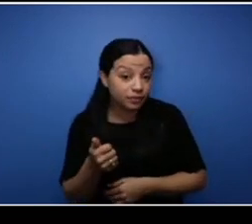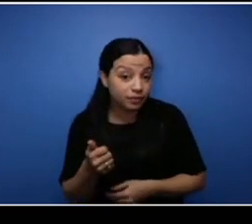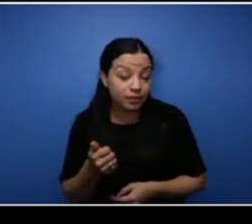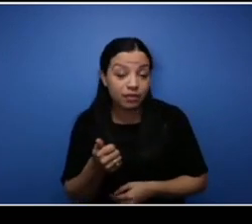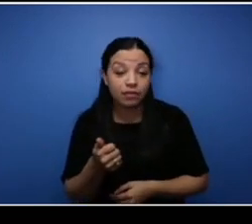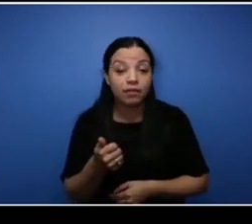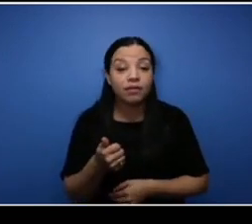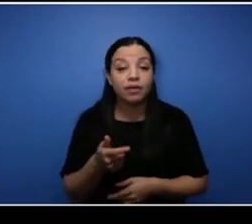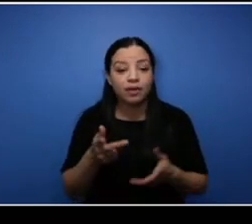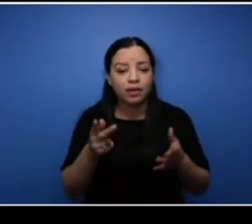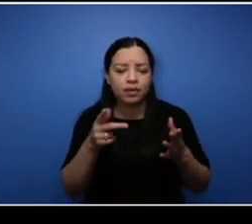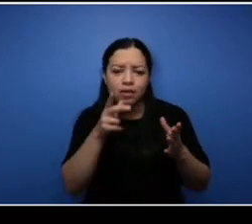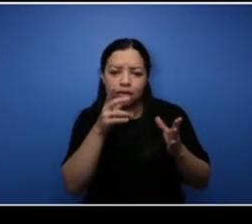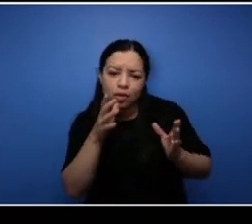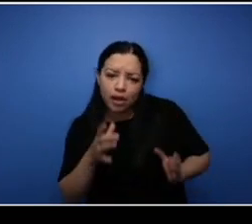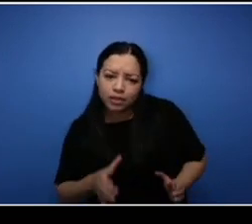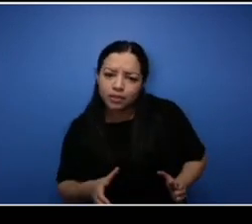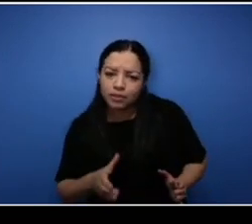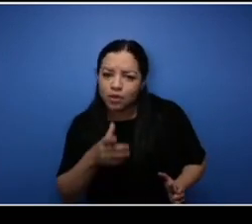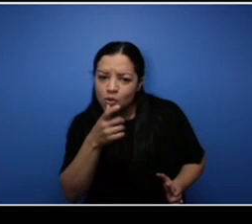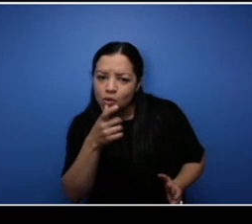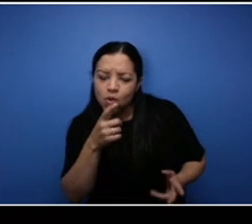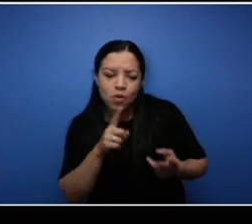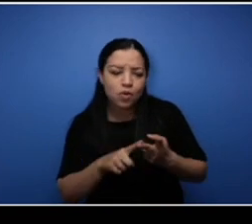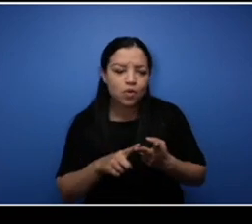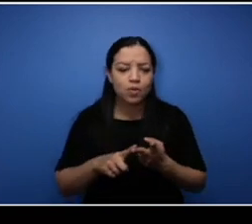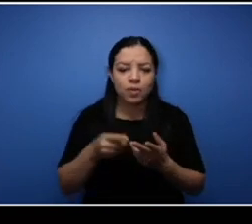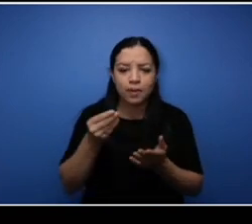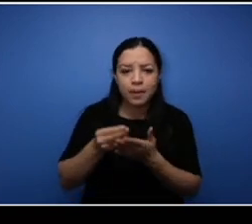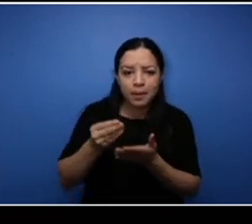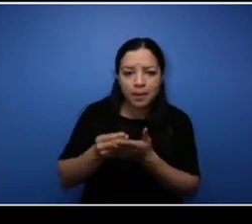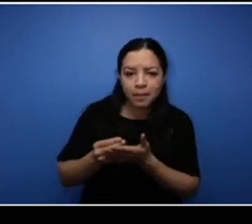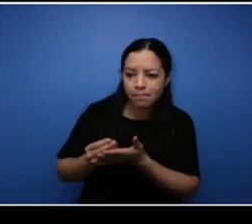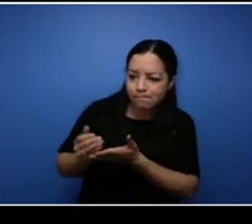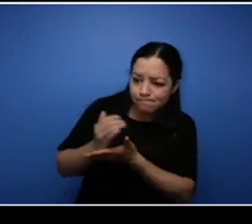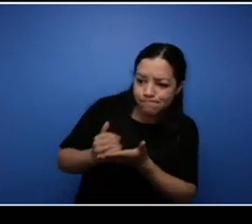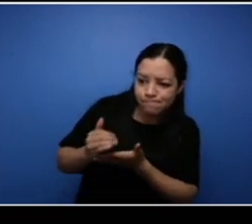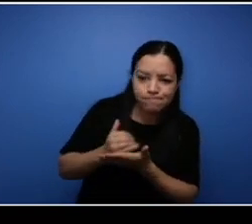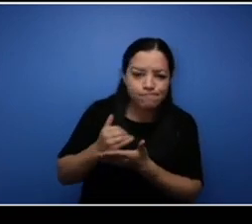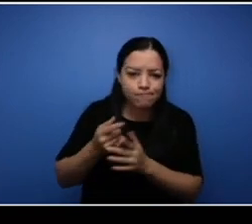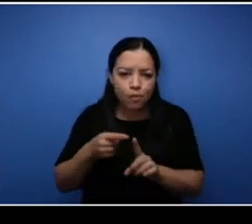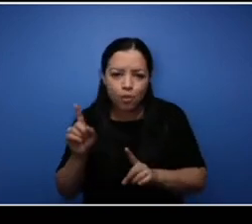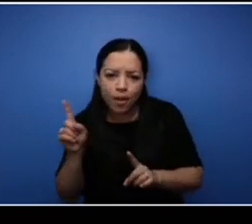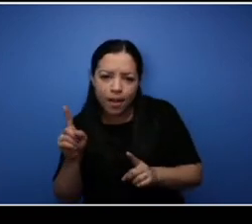base you know our revenue streams, you know where most of the work is coming from of in